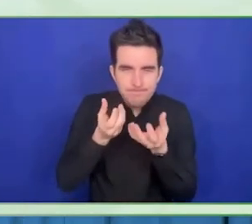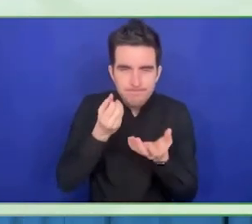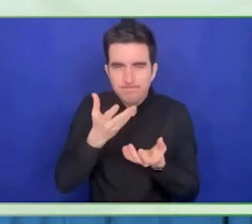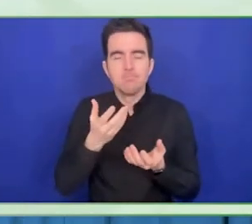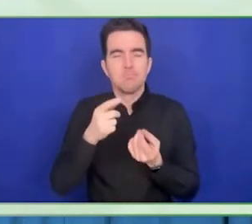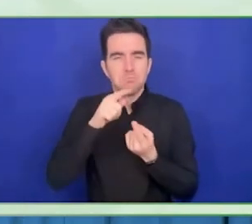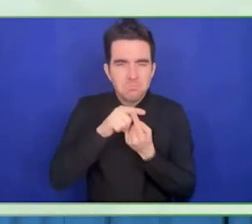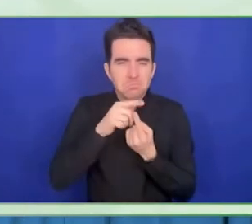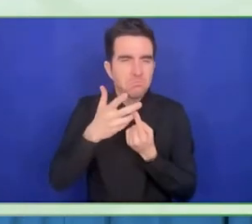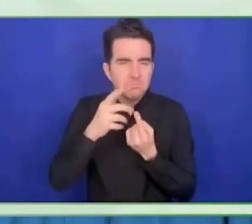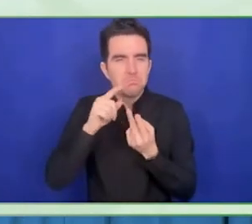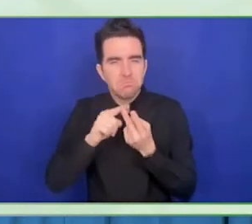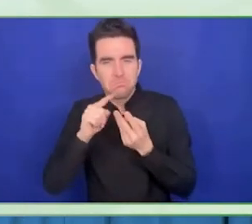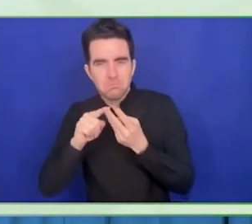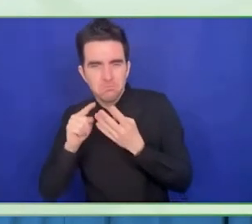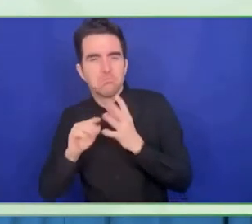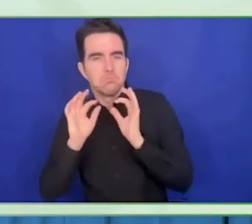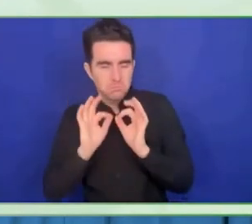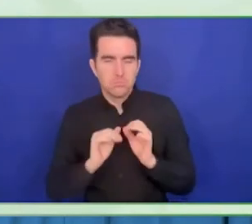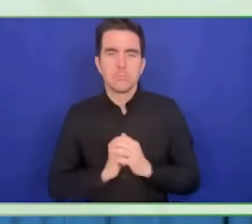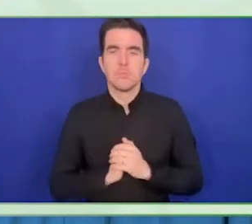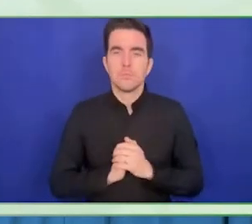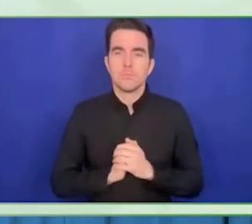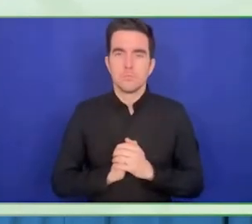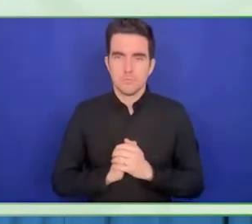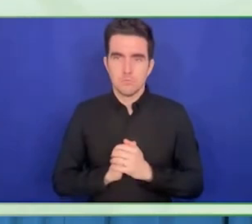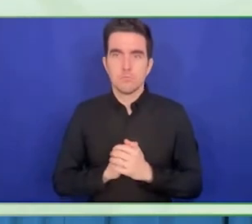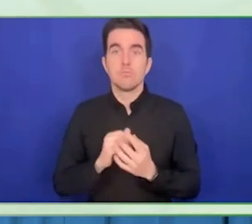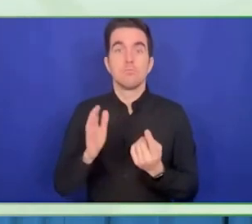expanded to Sri Lanka, Indonesia, the Philippines and Thailand.